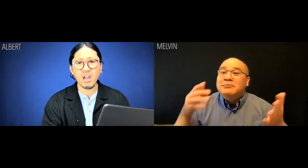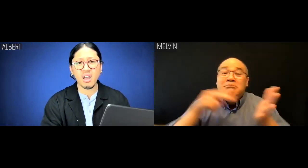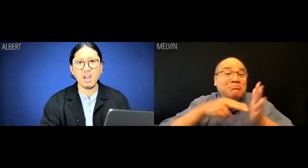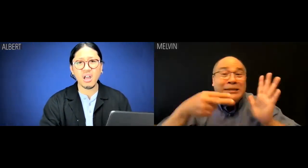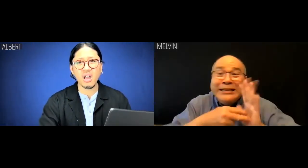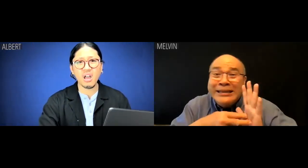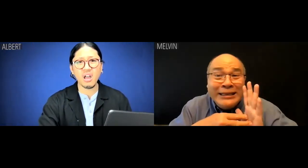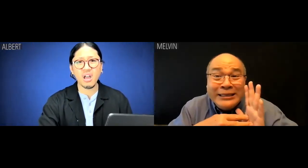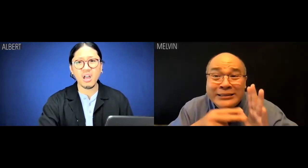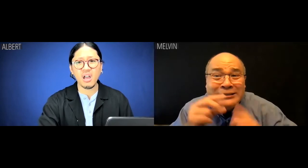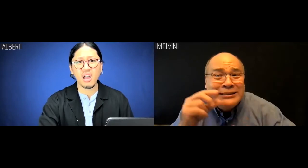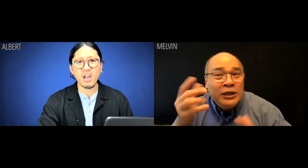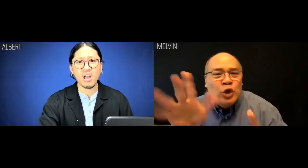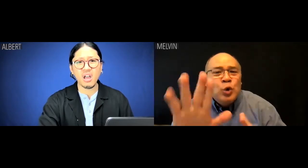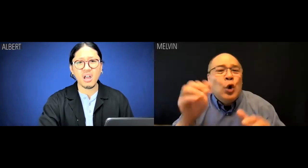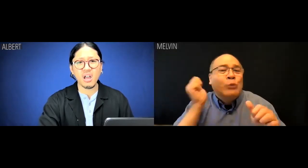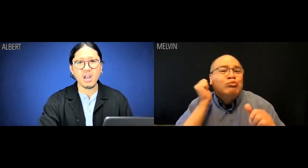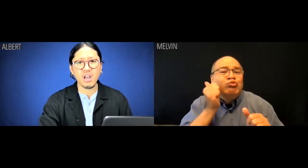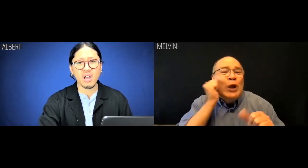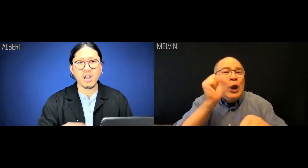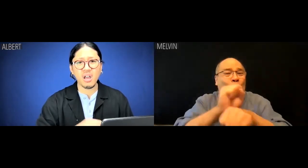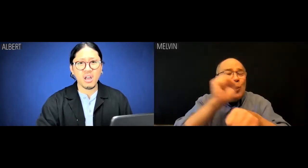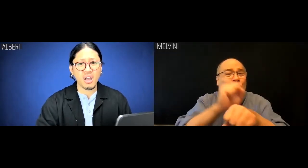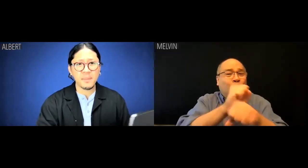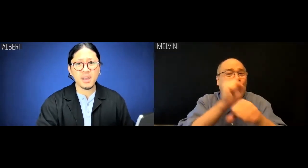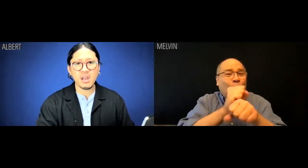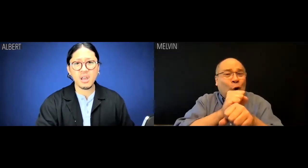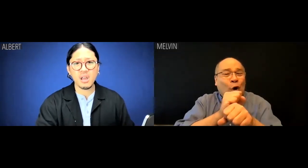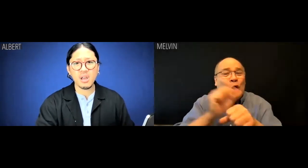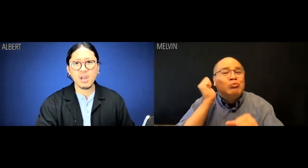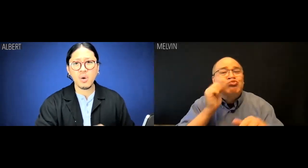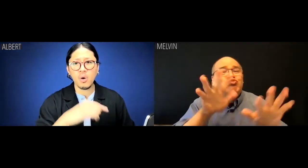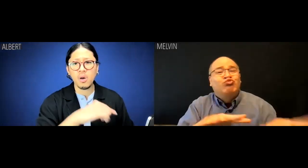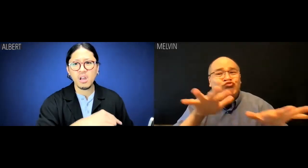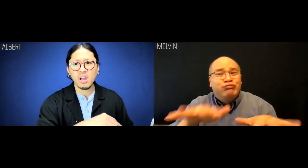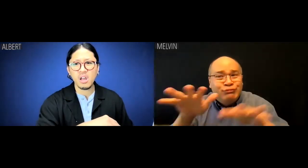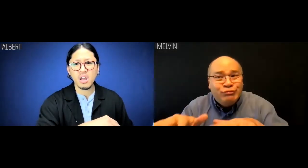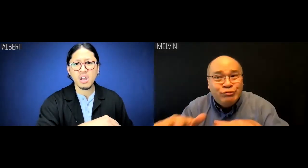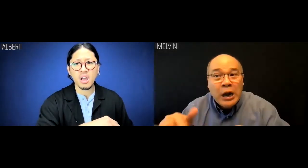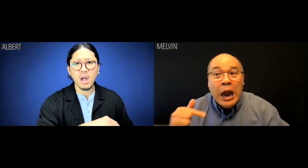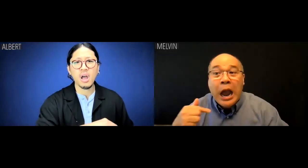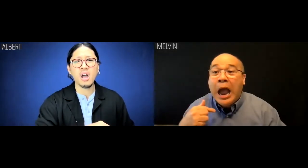Melvin: This means very little in terms of your daily workflow.